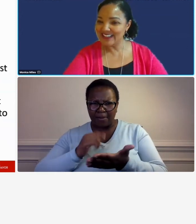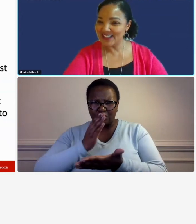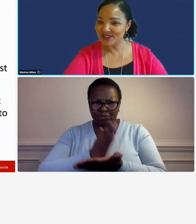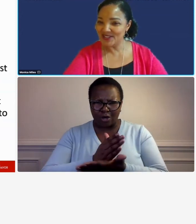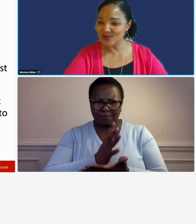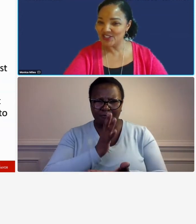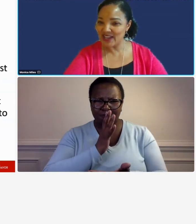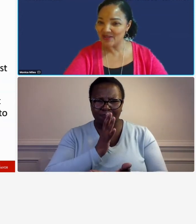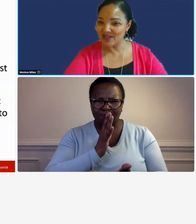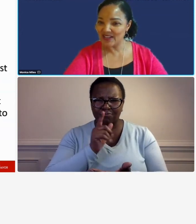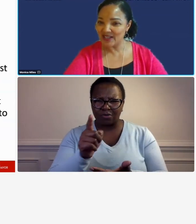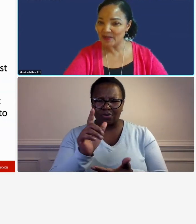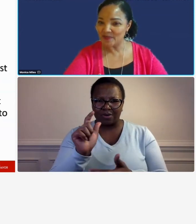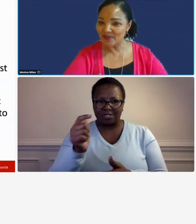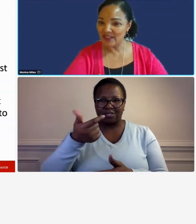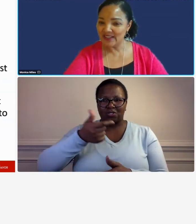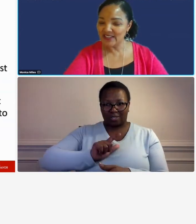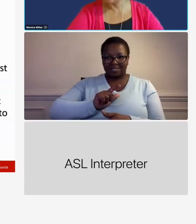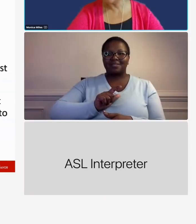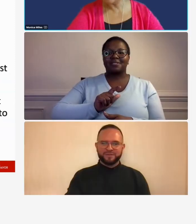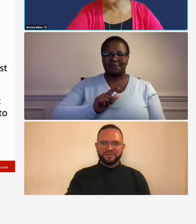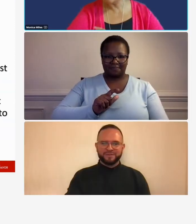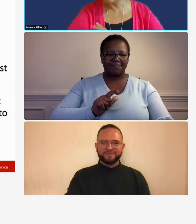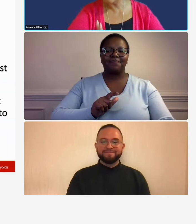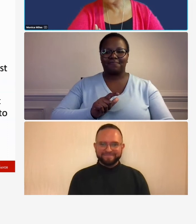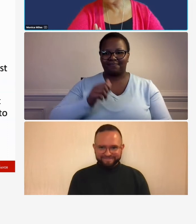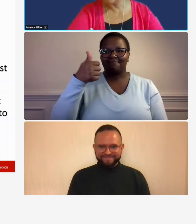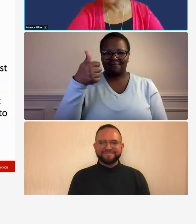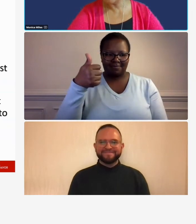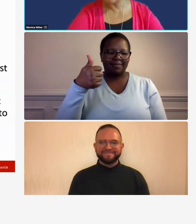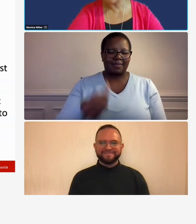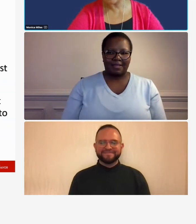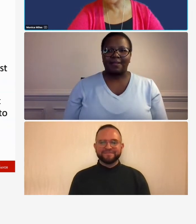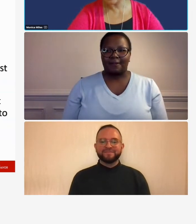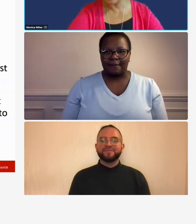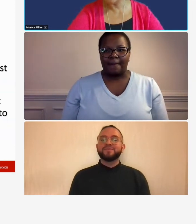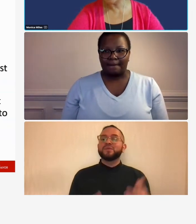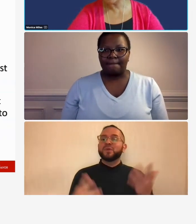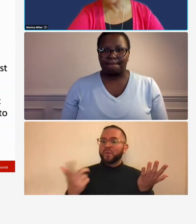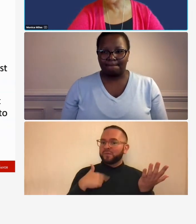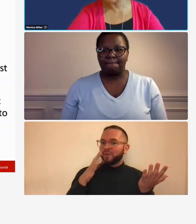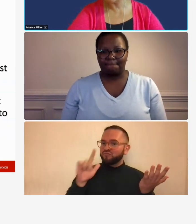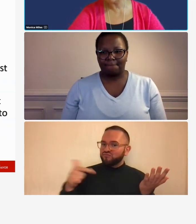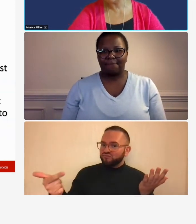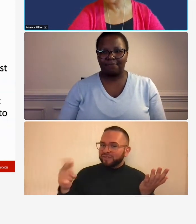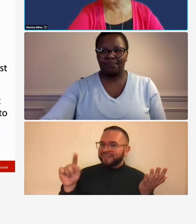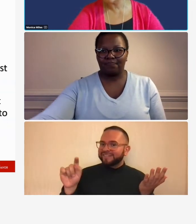so that you can switch out um so let me throw this to tatiana for a minute and so we'll take a